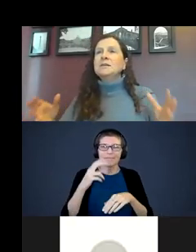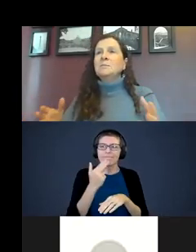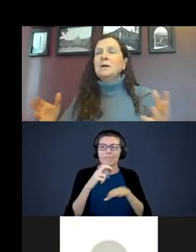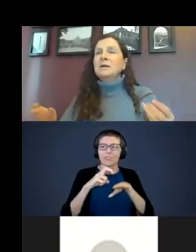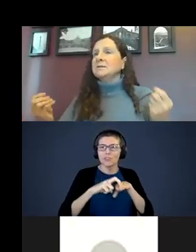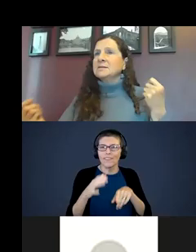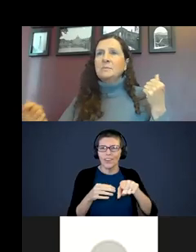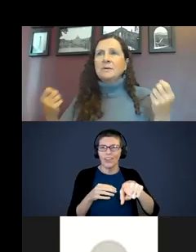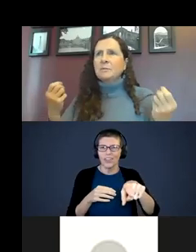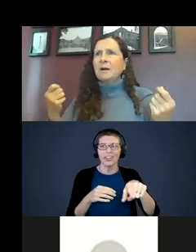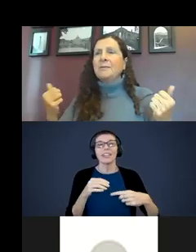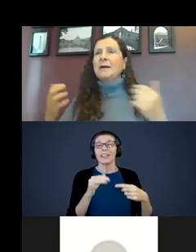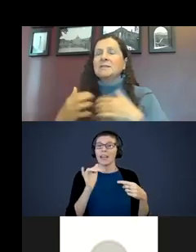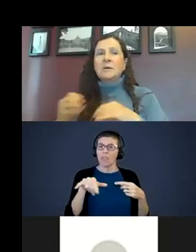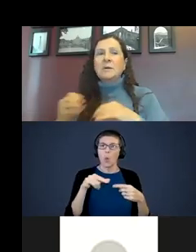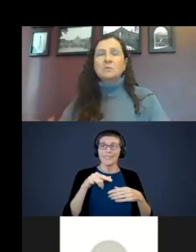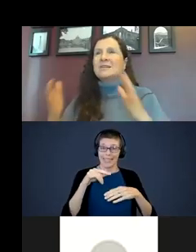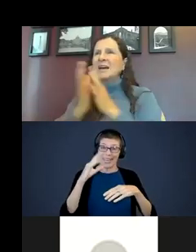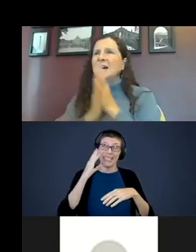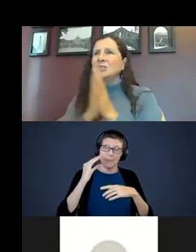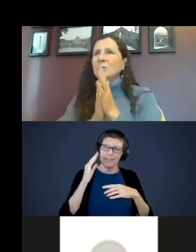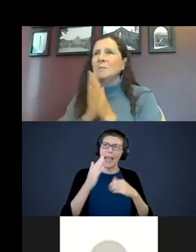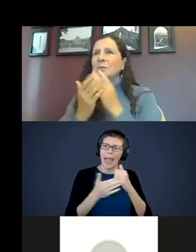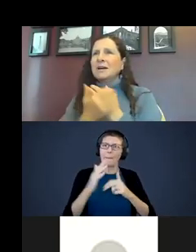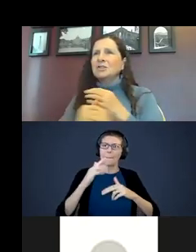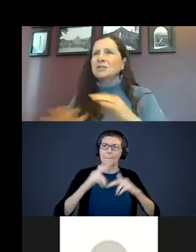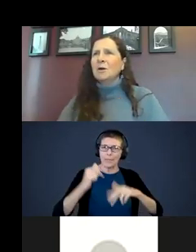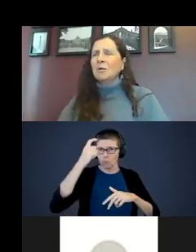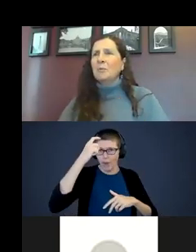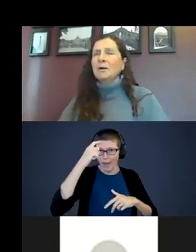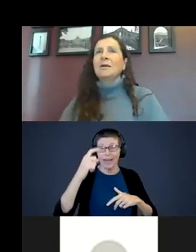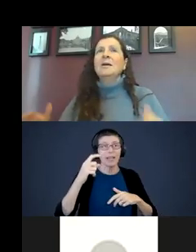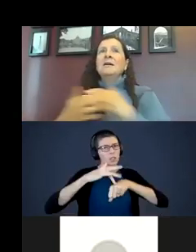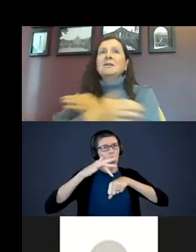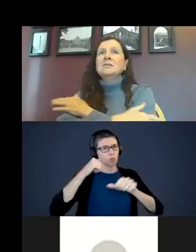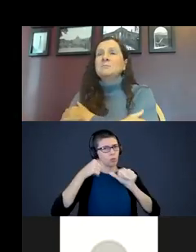experiences built the brain. That experience with touch. Remember touch is so important. Not just